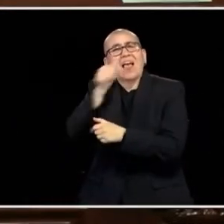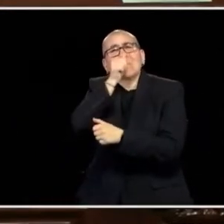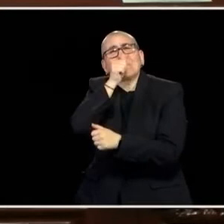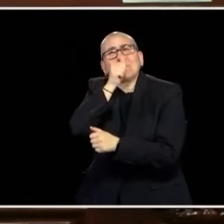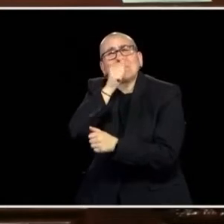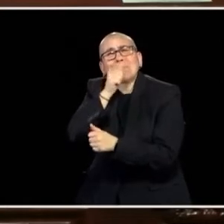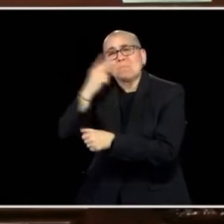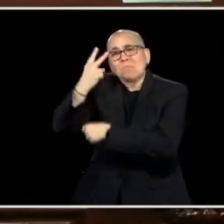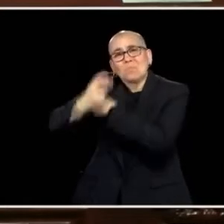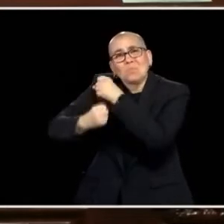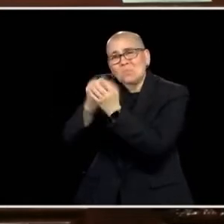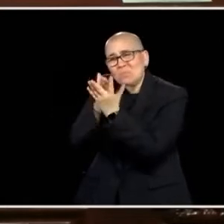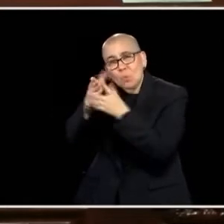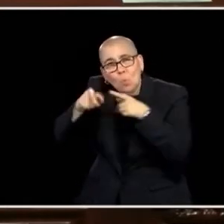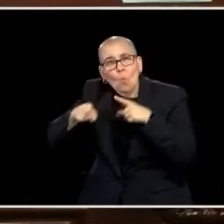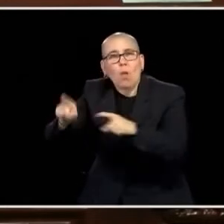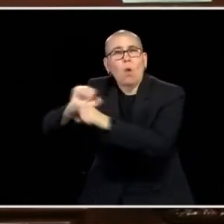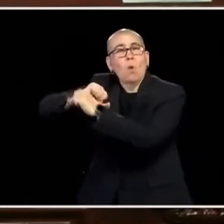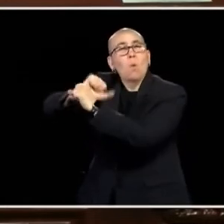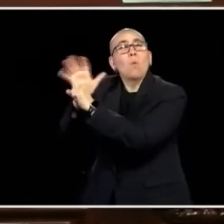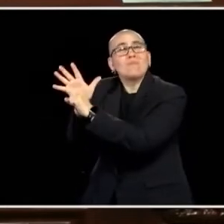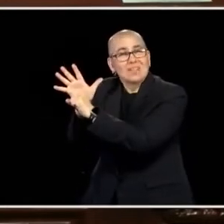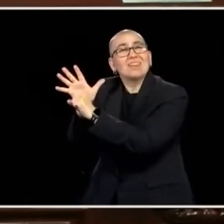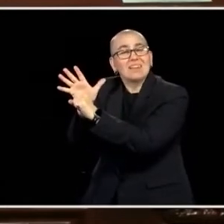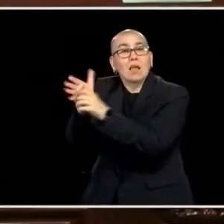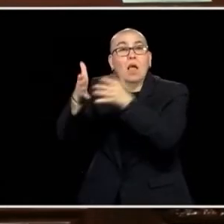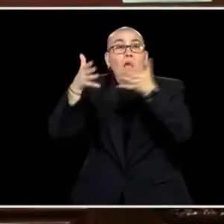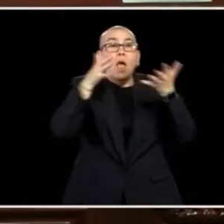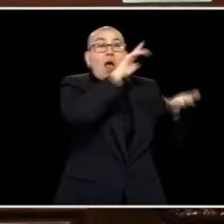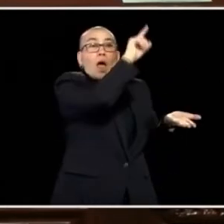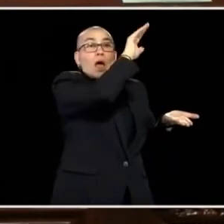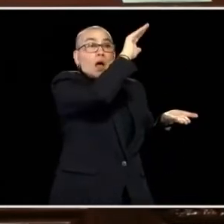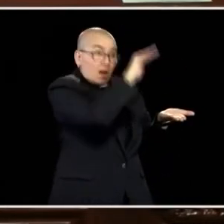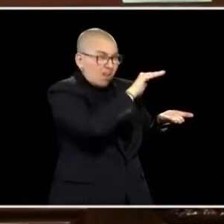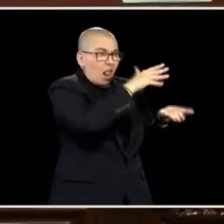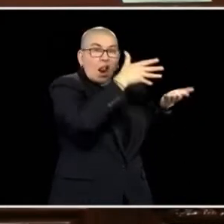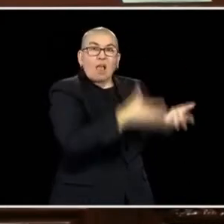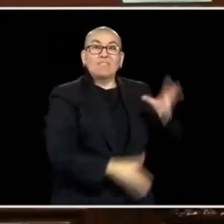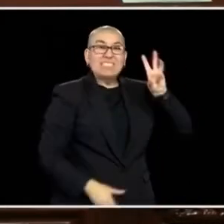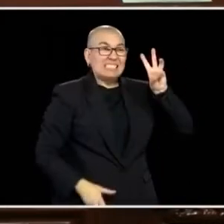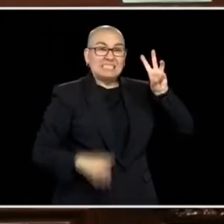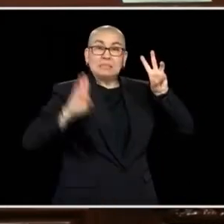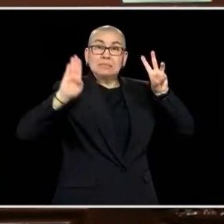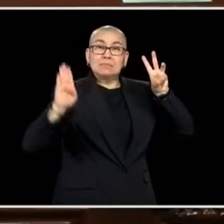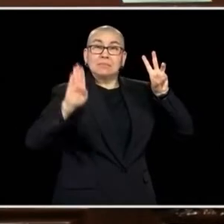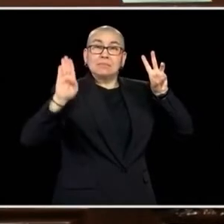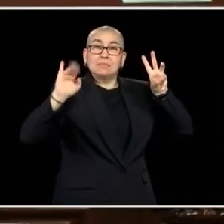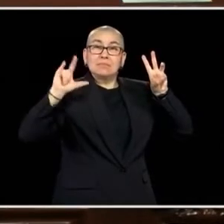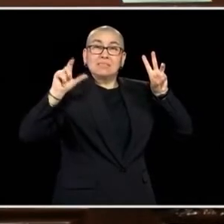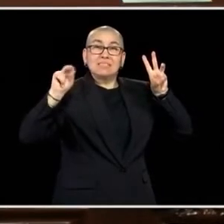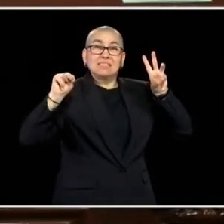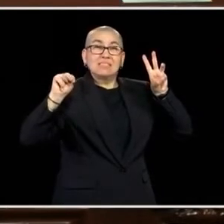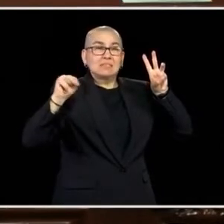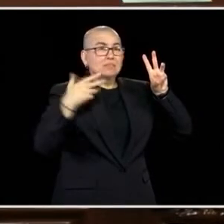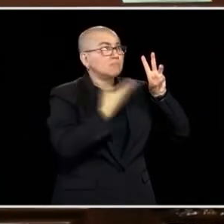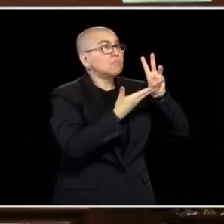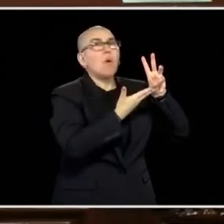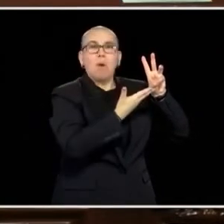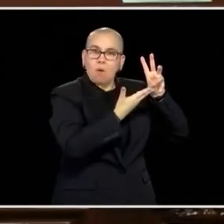TAKE CARE OF THIS U.I. TRUST FUND ISSUE AND THAT STILL LEAVES US ABOUT 6 BILLION TO MOVE ON WITH THE ISSUES THAT WE NEED TO DEAL WITH.